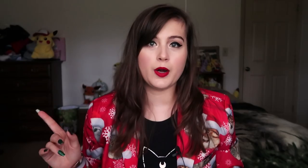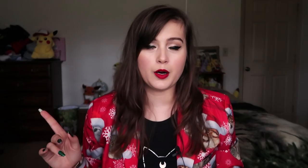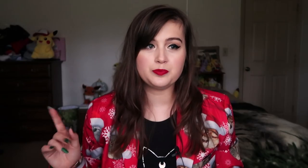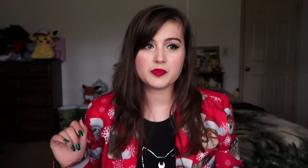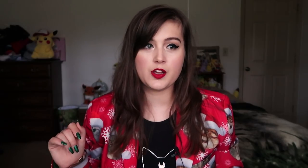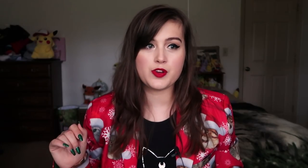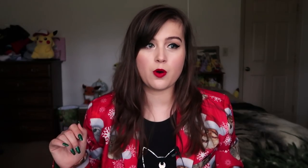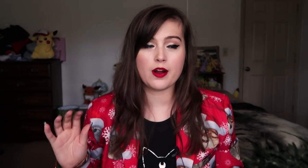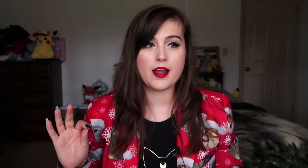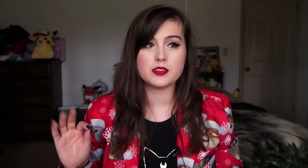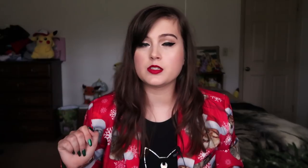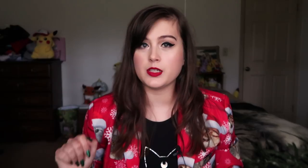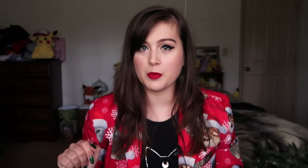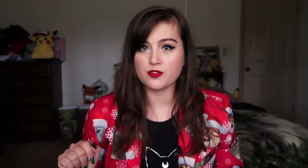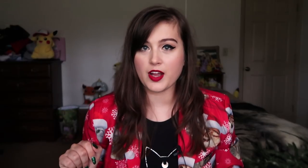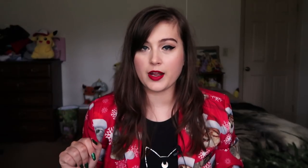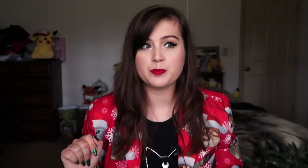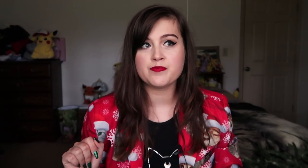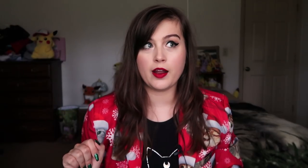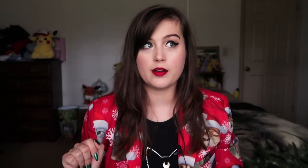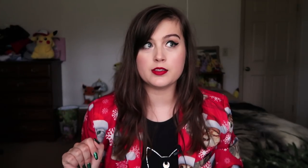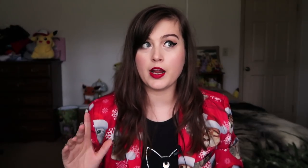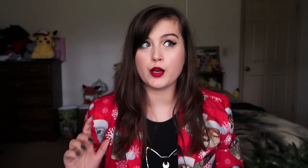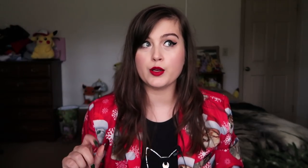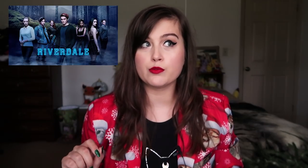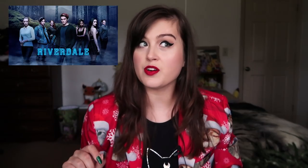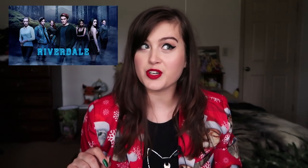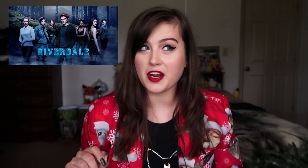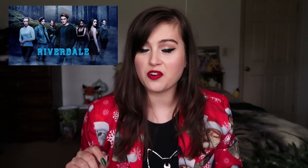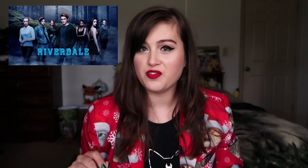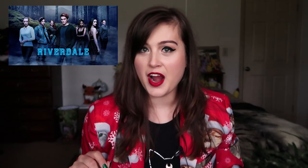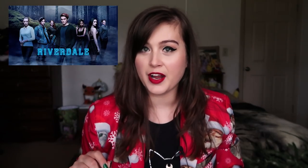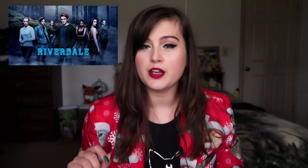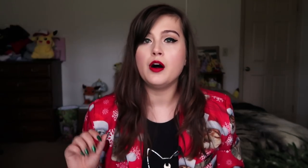Well, if you are a CW fan and a Riverdale fan,